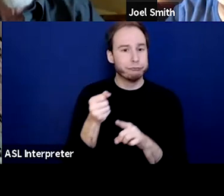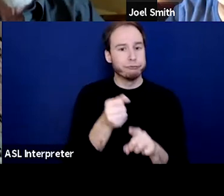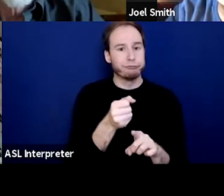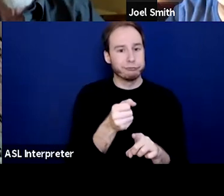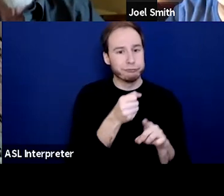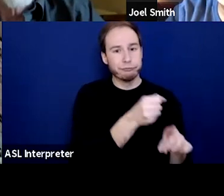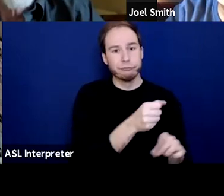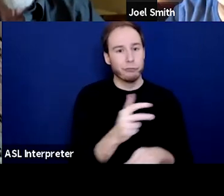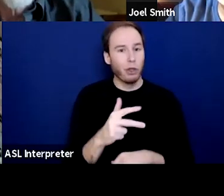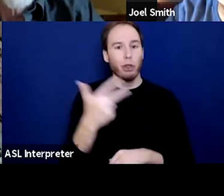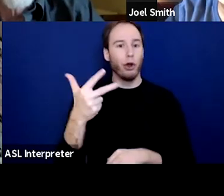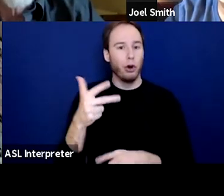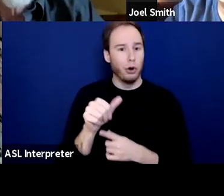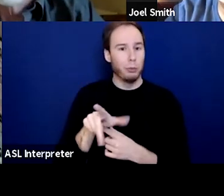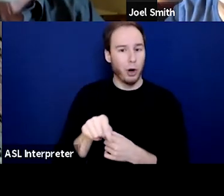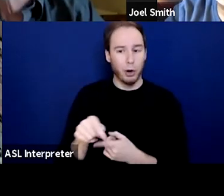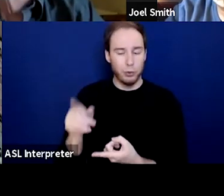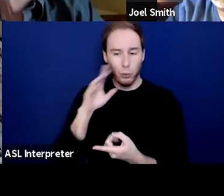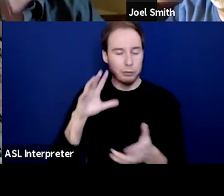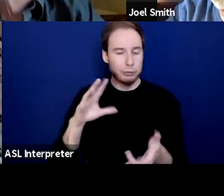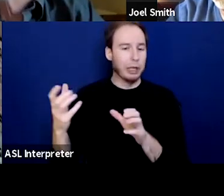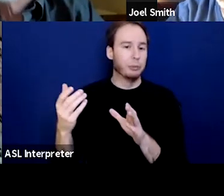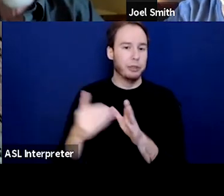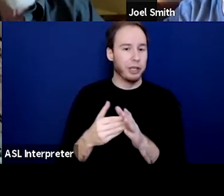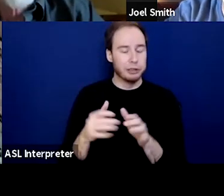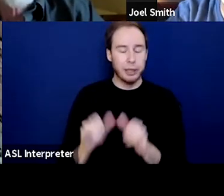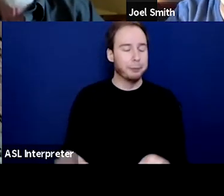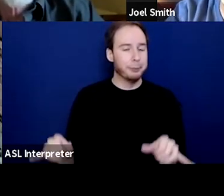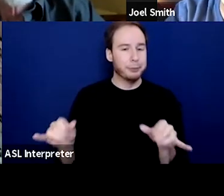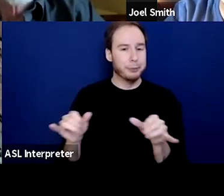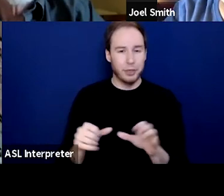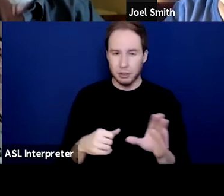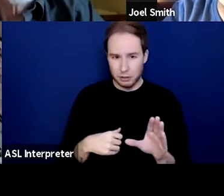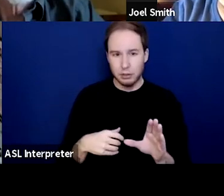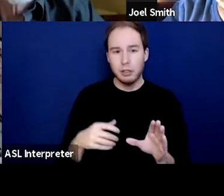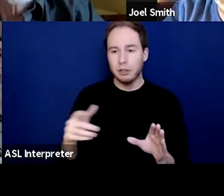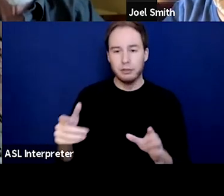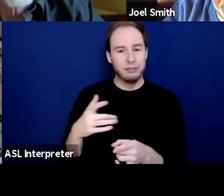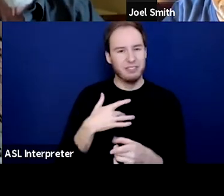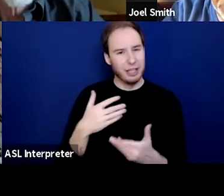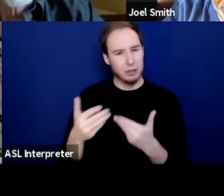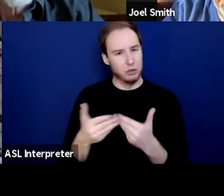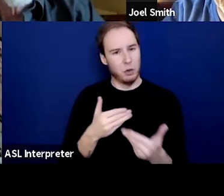and it looks like you're gonna mess this one up too. It doesn't matter because we're sick.